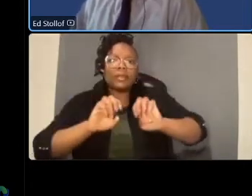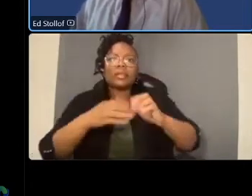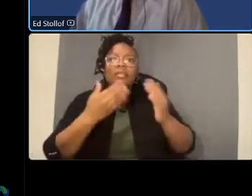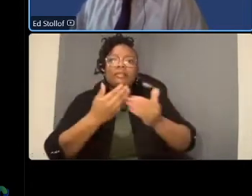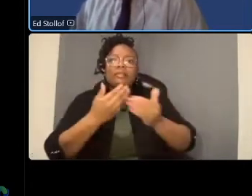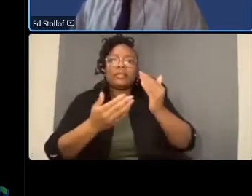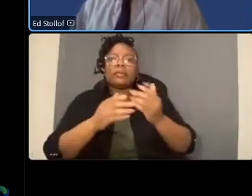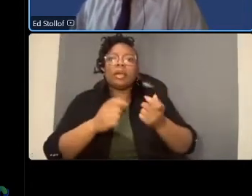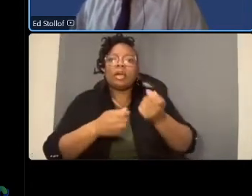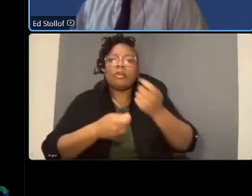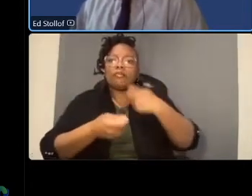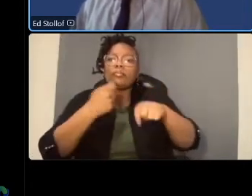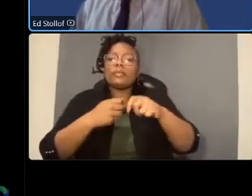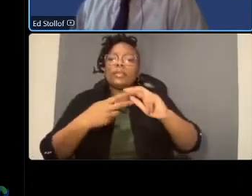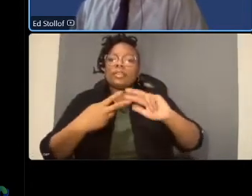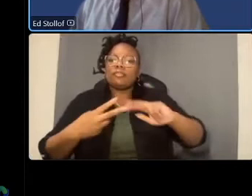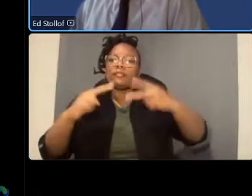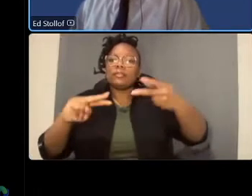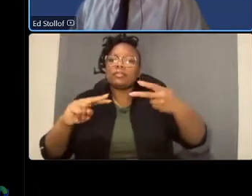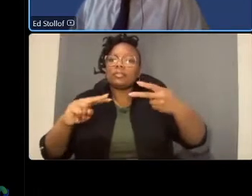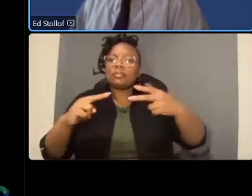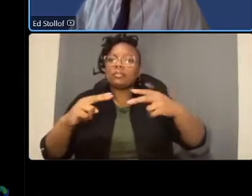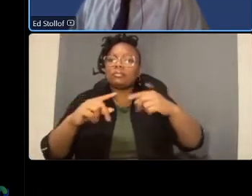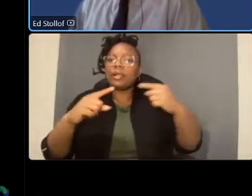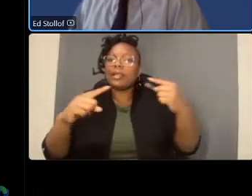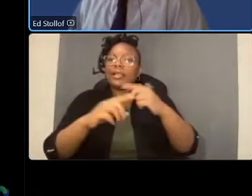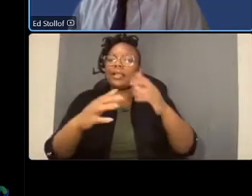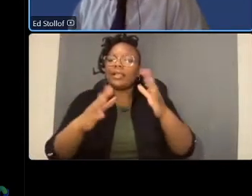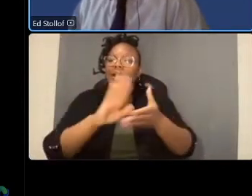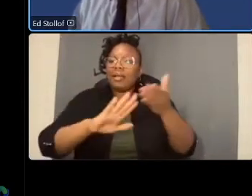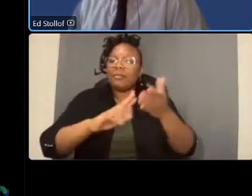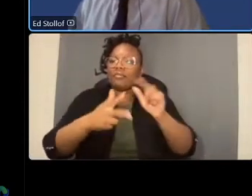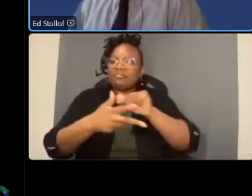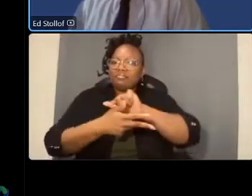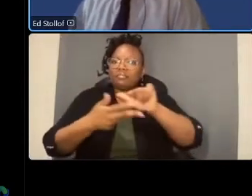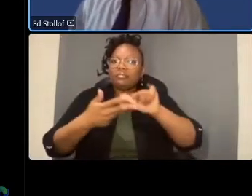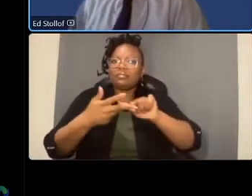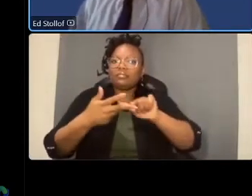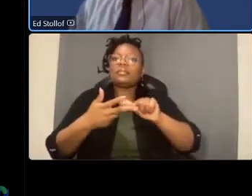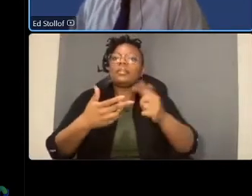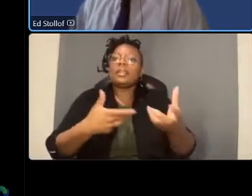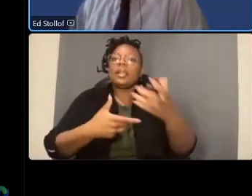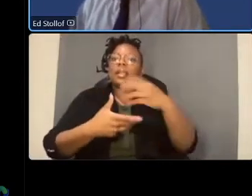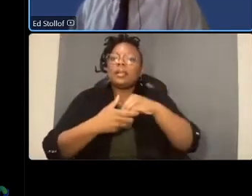operations project is part of the district of columbia's vision zero initiative